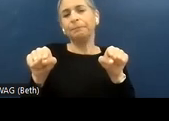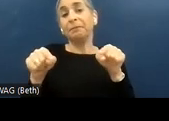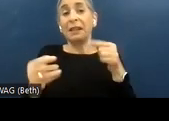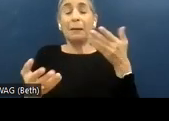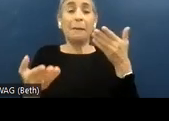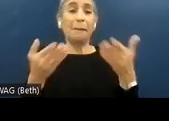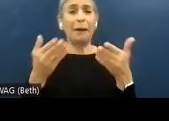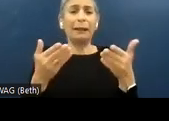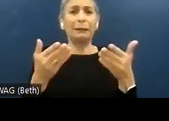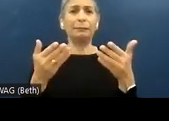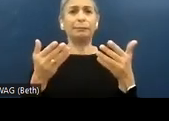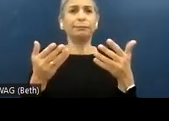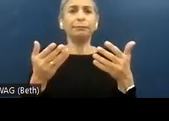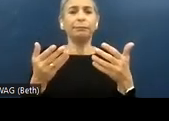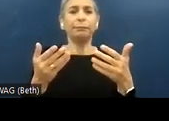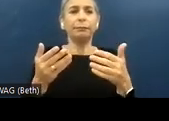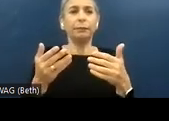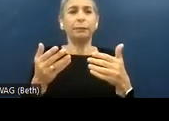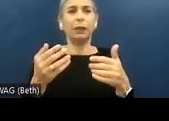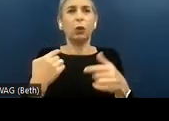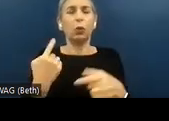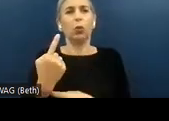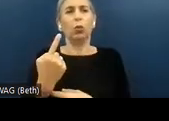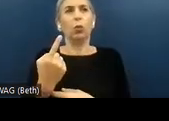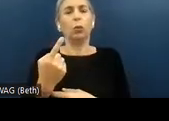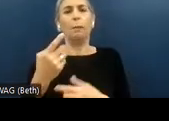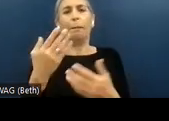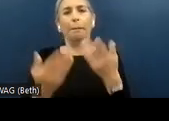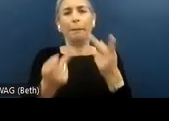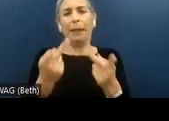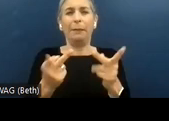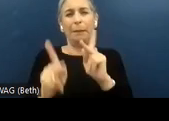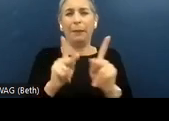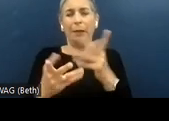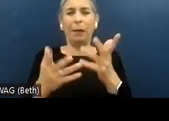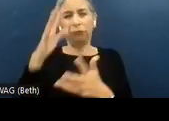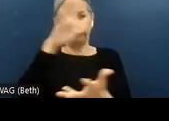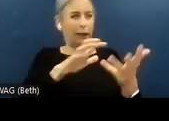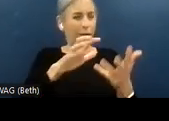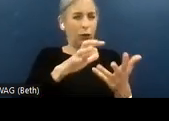aspects. But I can guarantee that we have seen many companies struggling because they